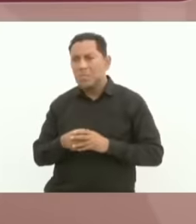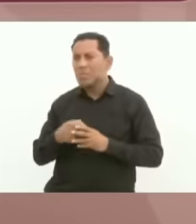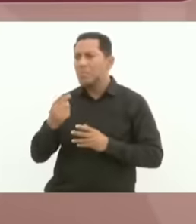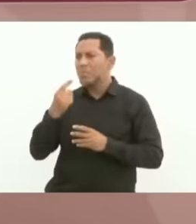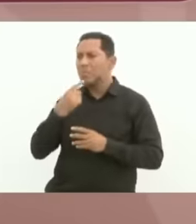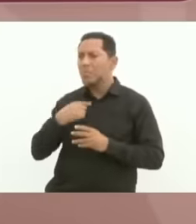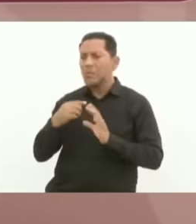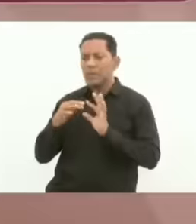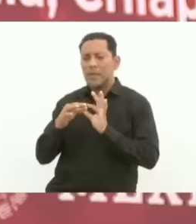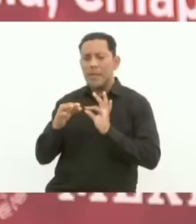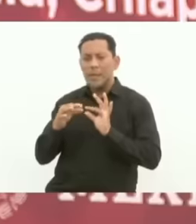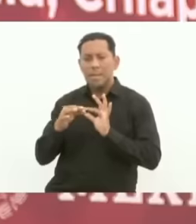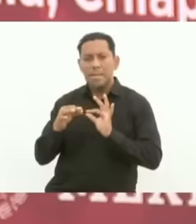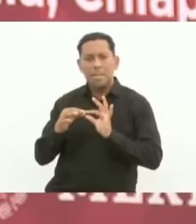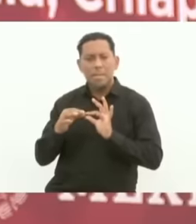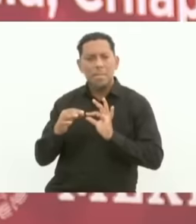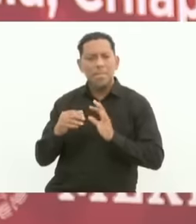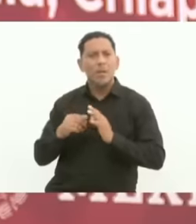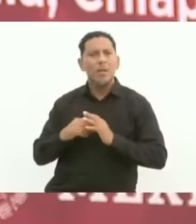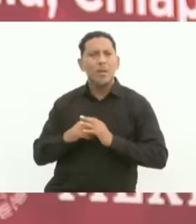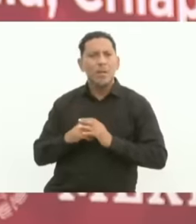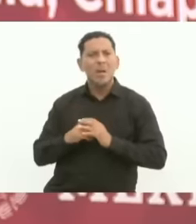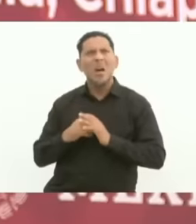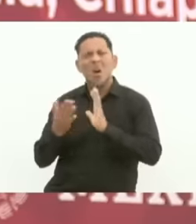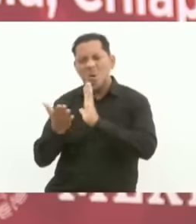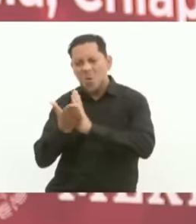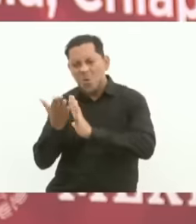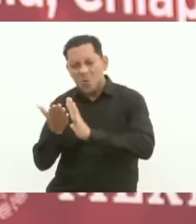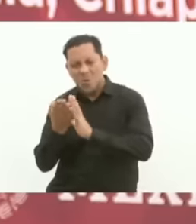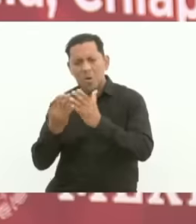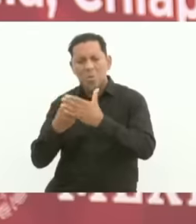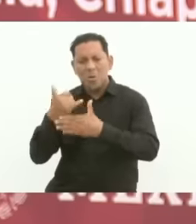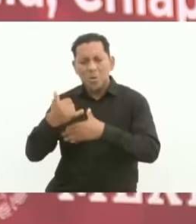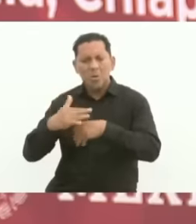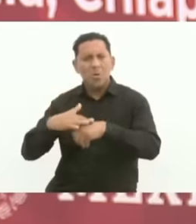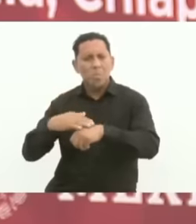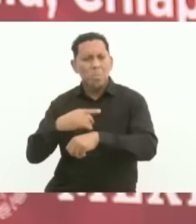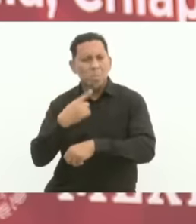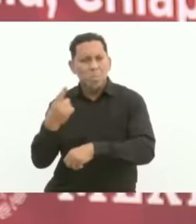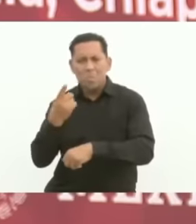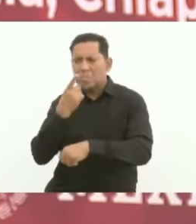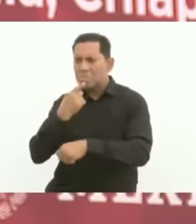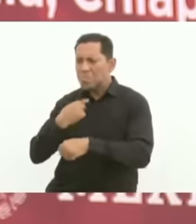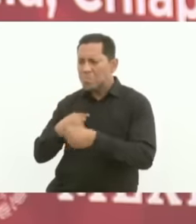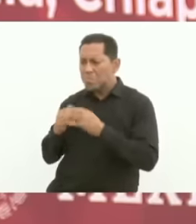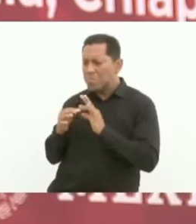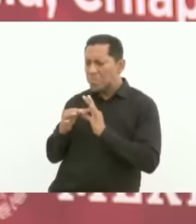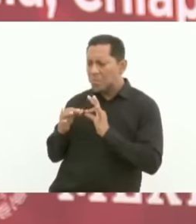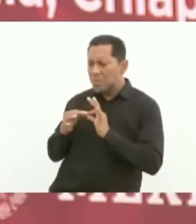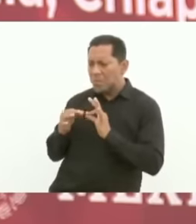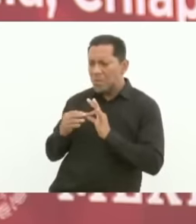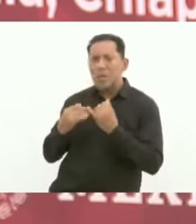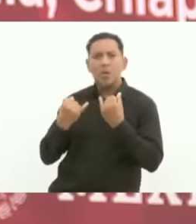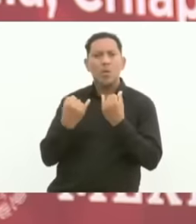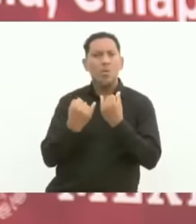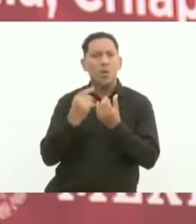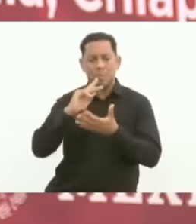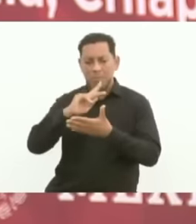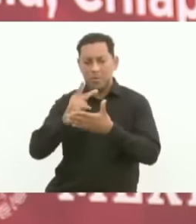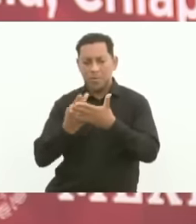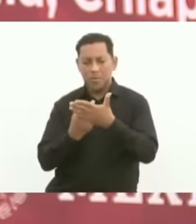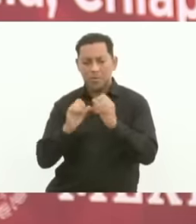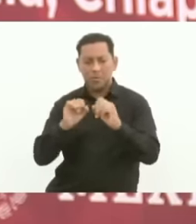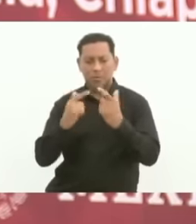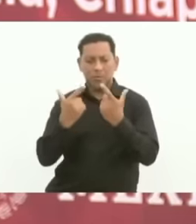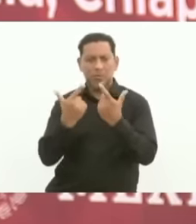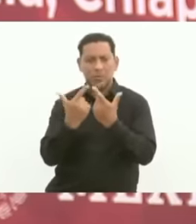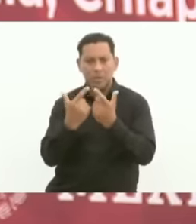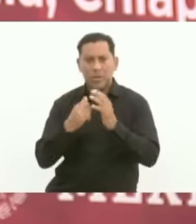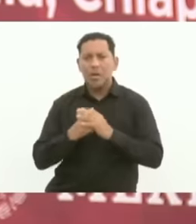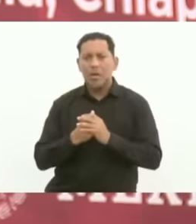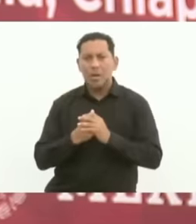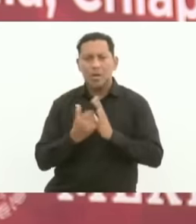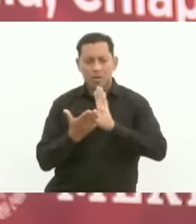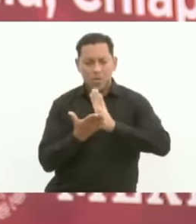a work was done, the reasons, we have reviewed the social programs water works